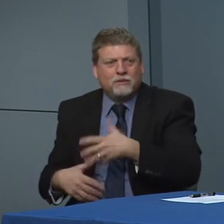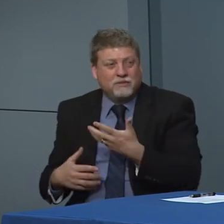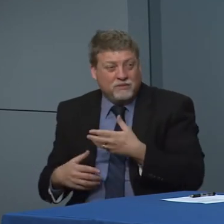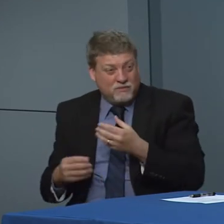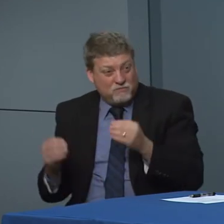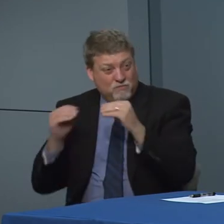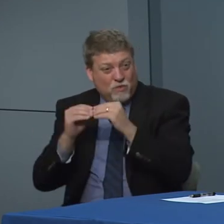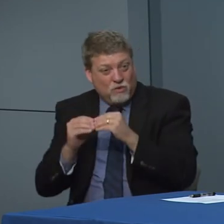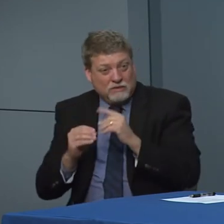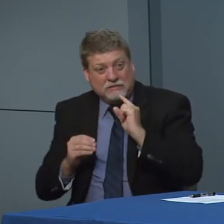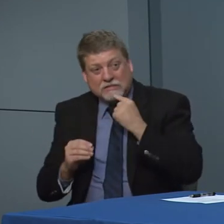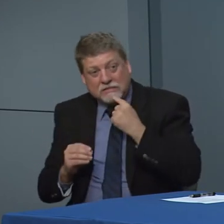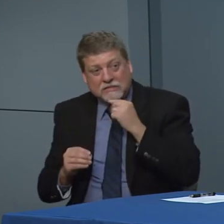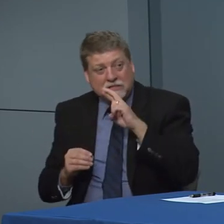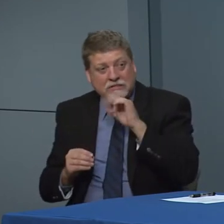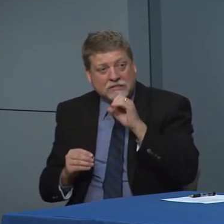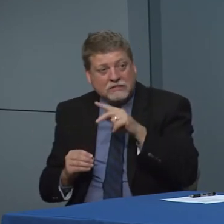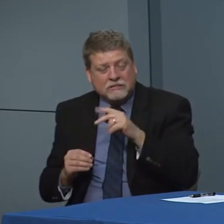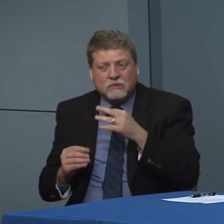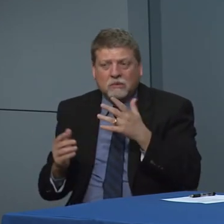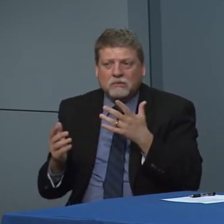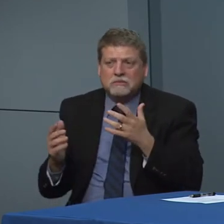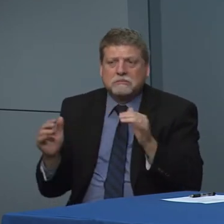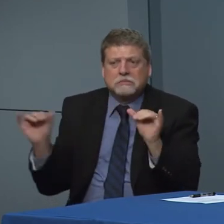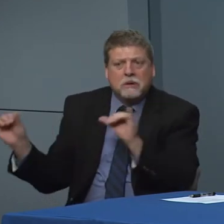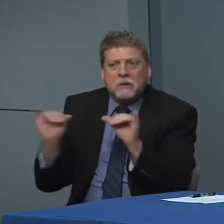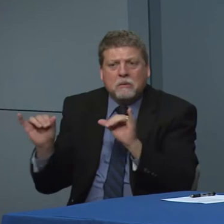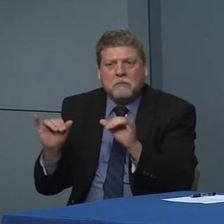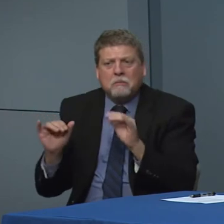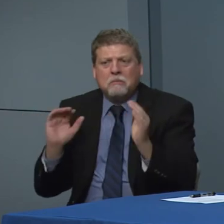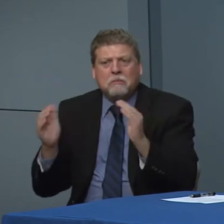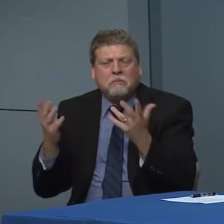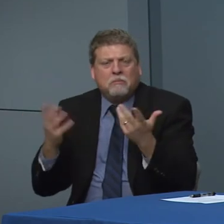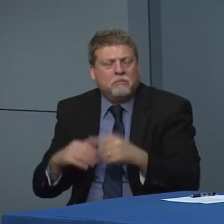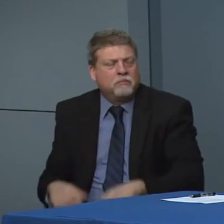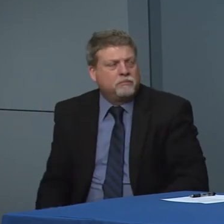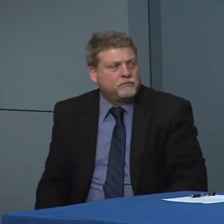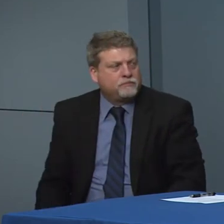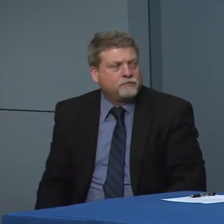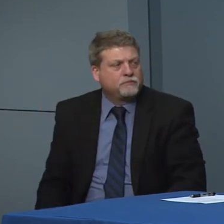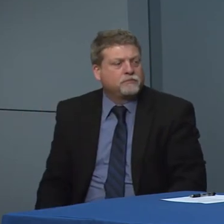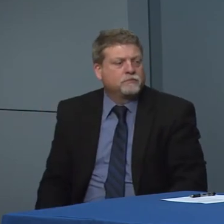Cohen is there a higher risk for pregnant women first of all.